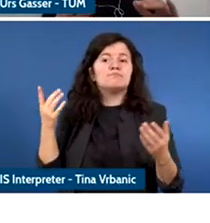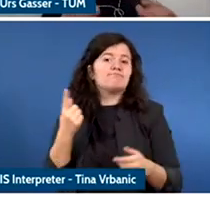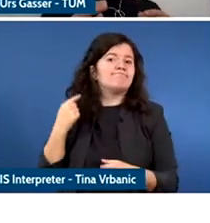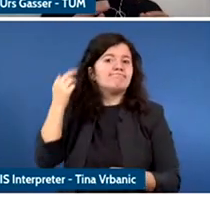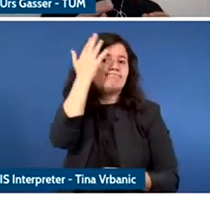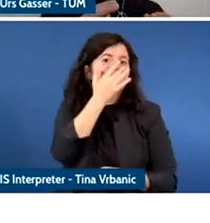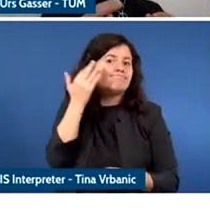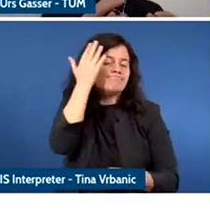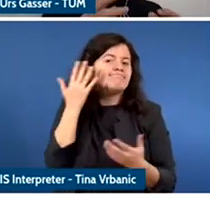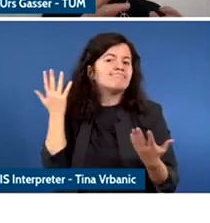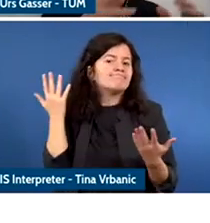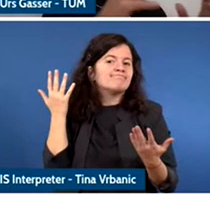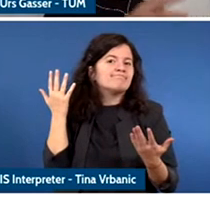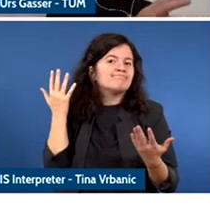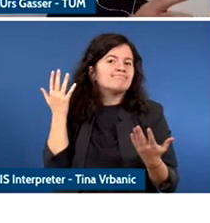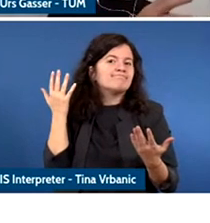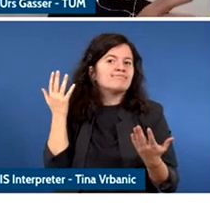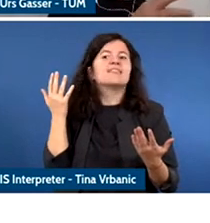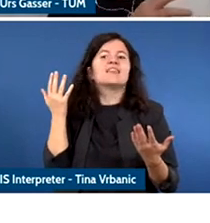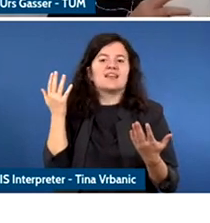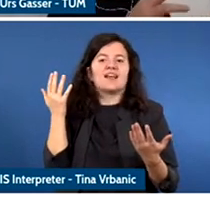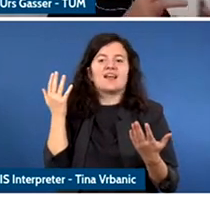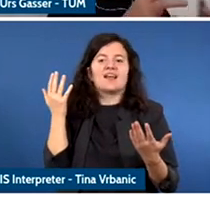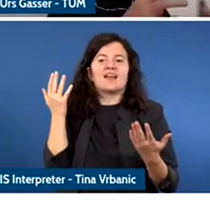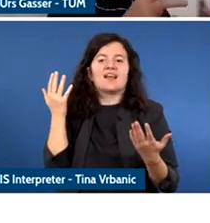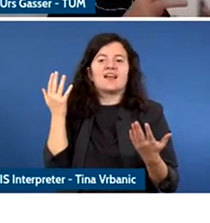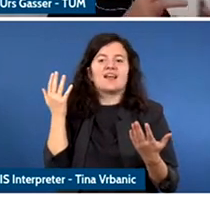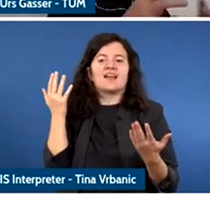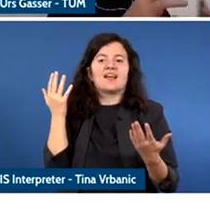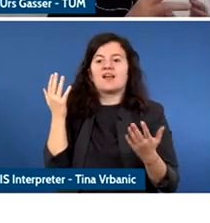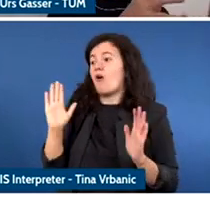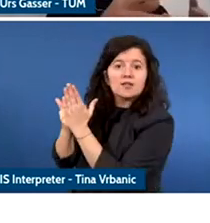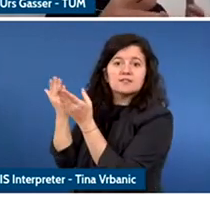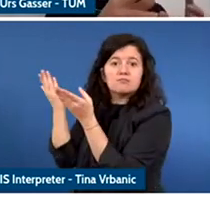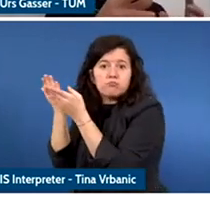previous policy cycles have this intersection of youth and technology